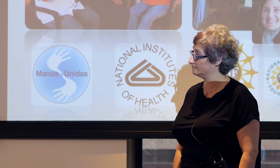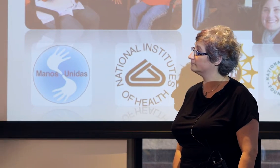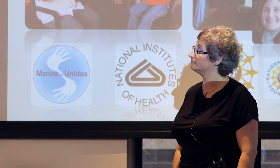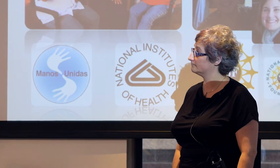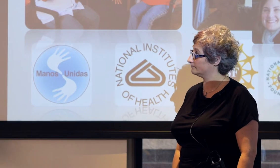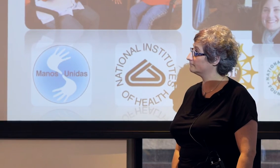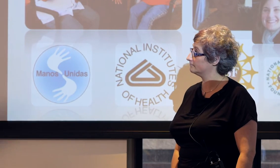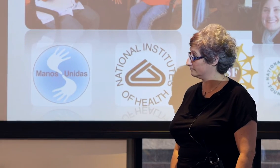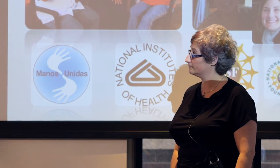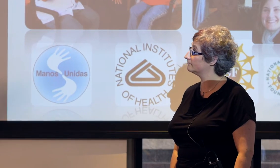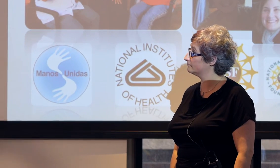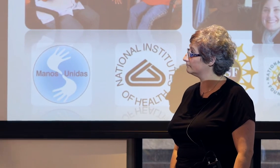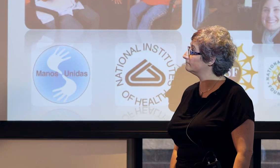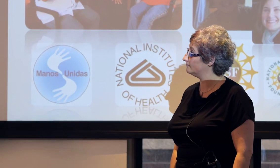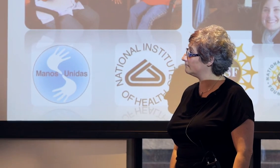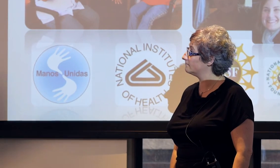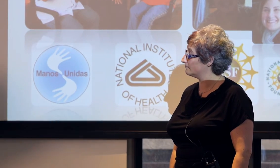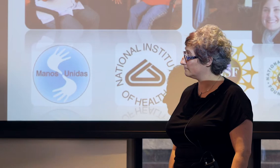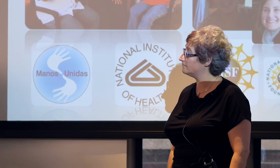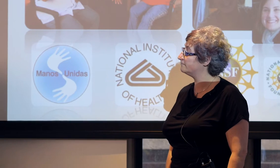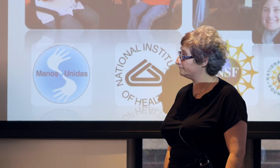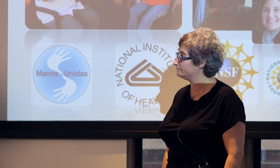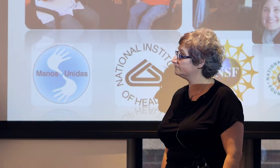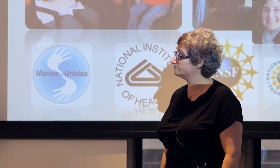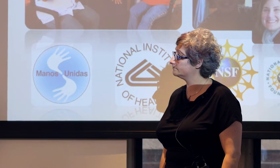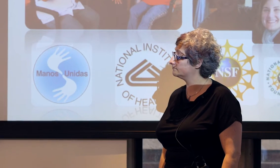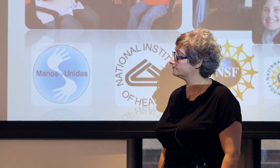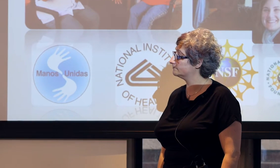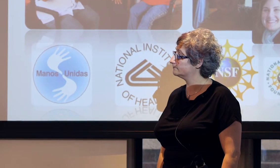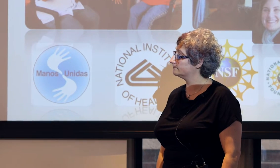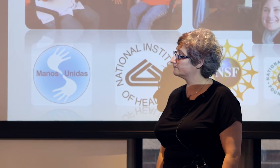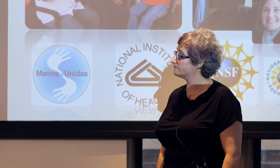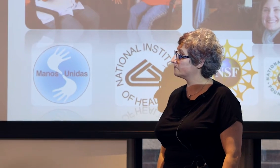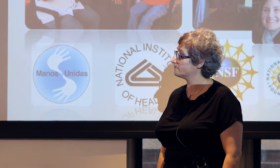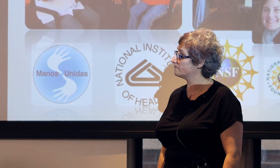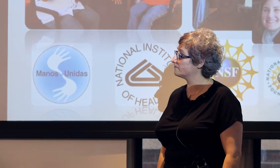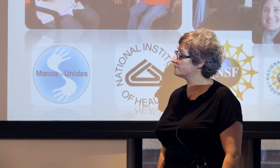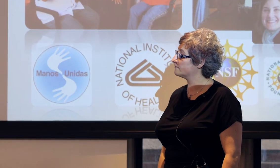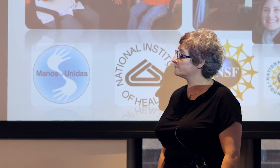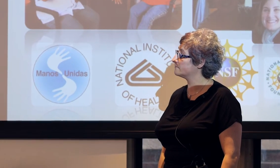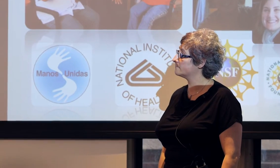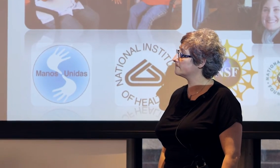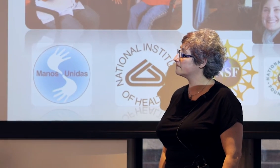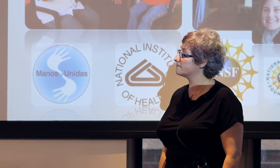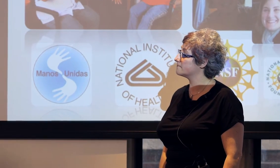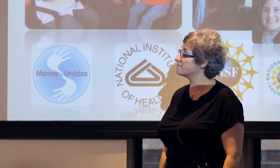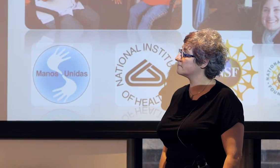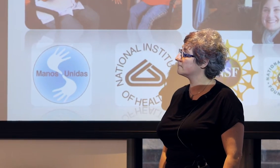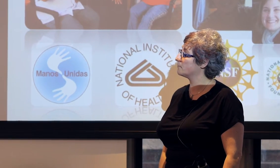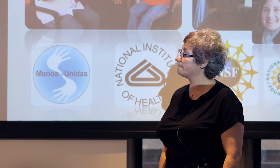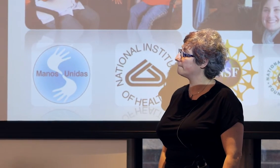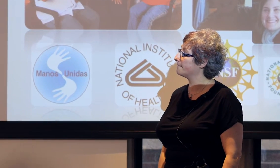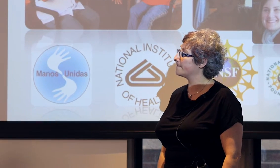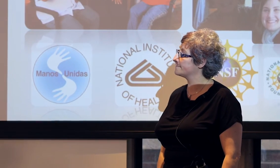so I don't know, having known you for so many years, we say that in the homesigns there is no input,